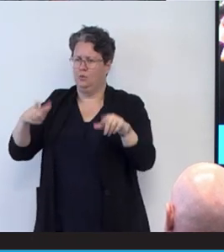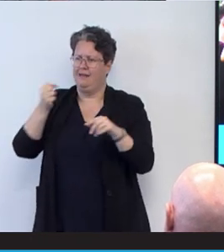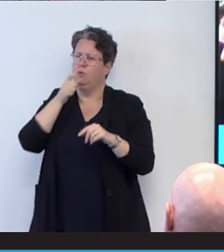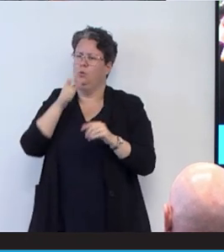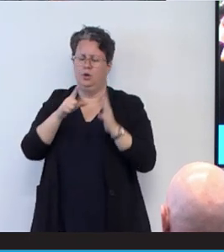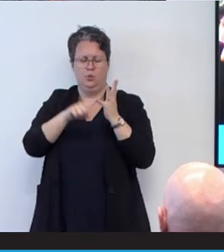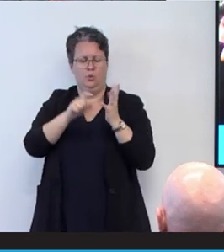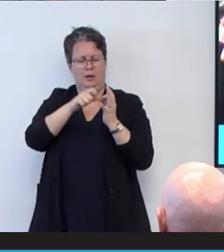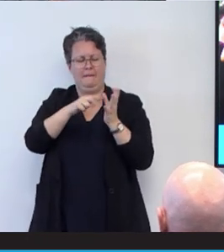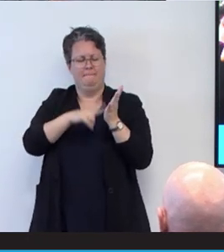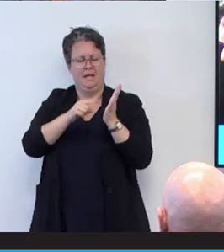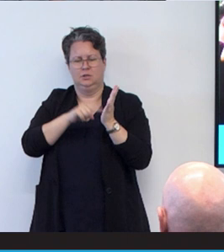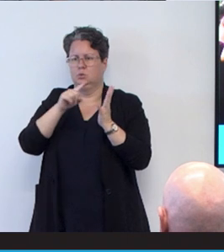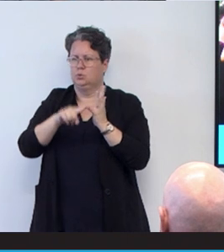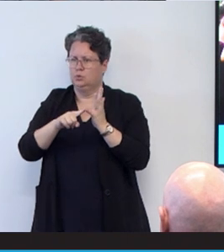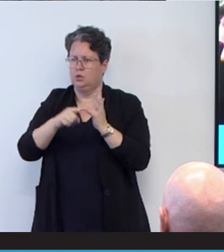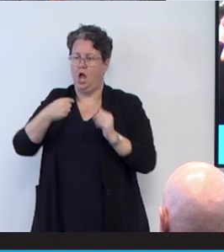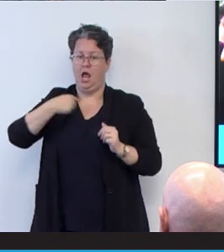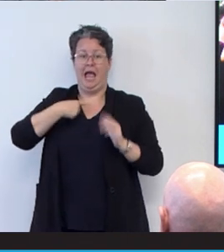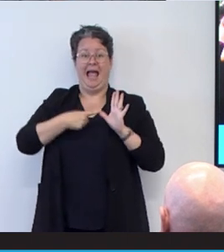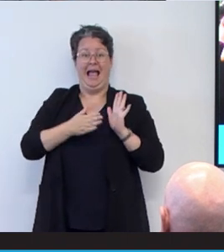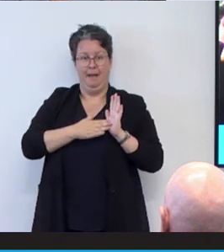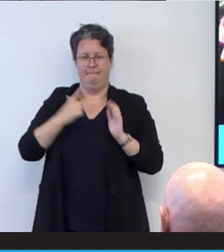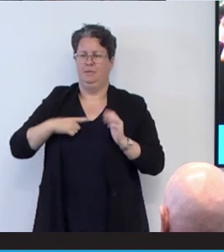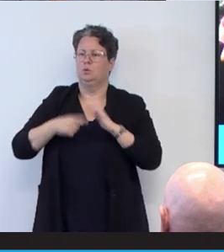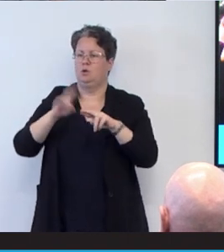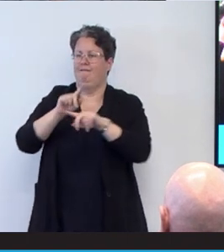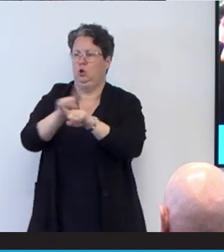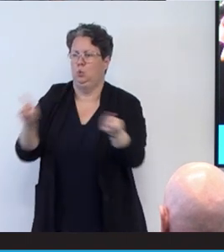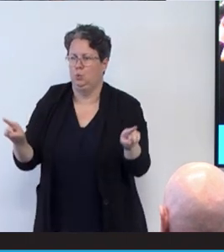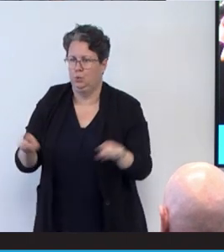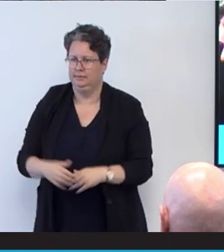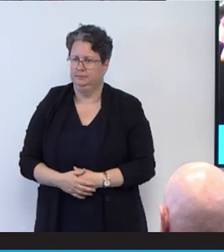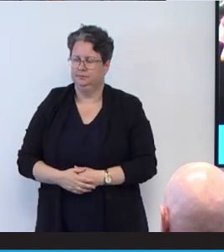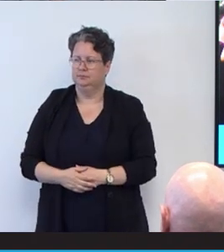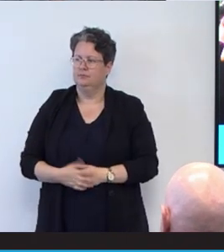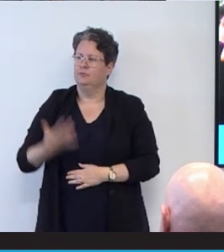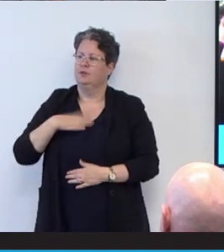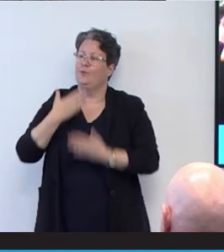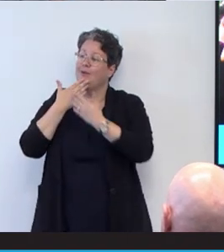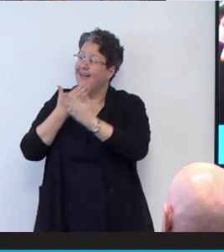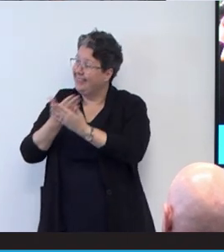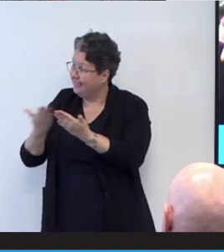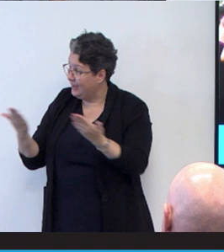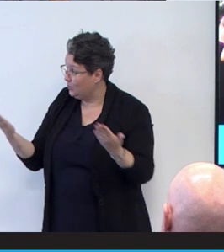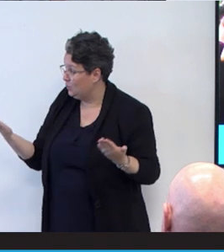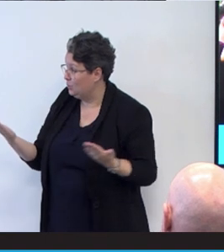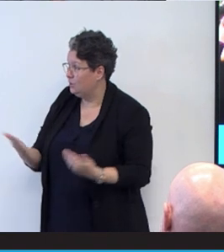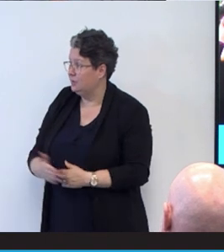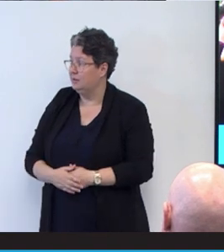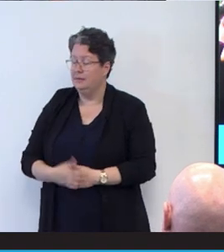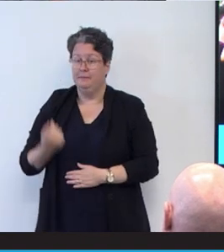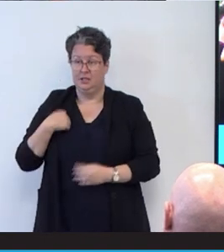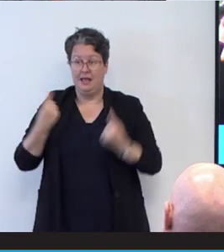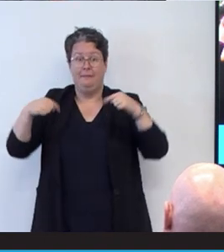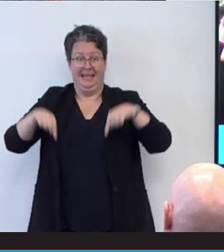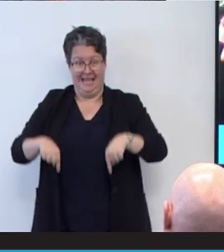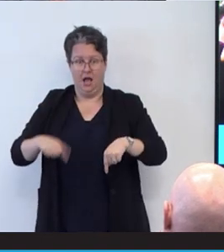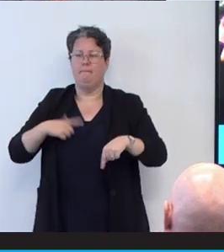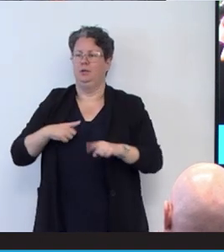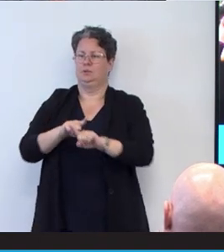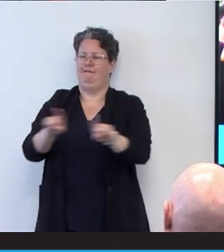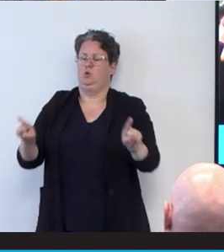which means I am because of you and I want to thank you today because I am here because of you.